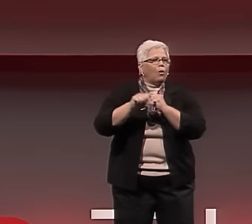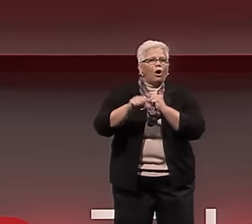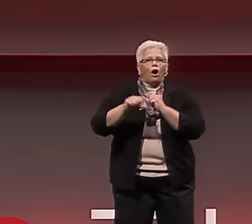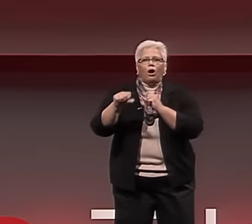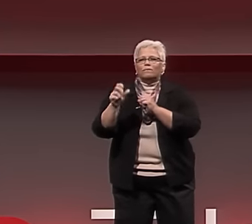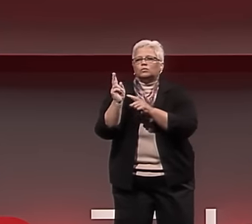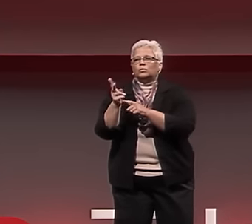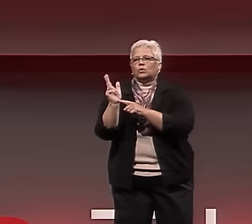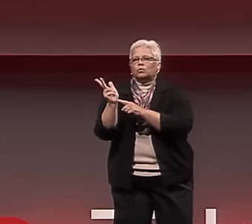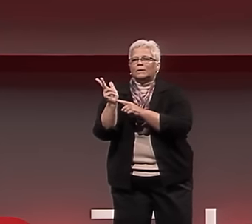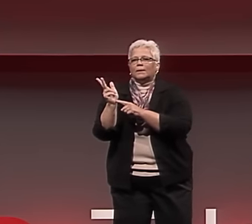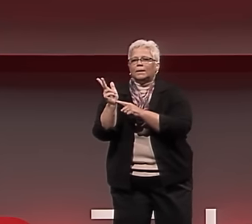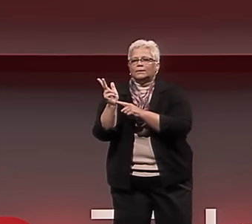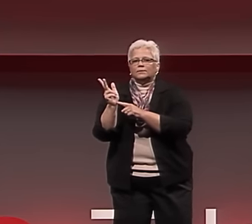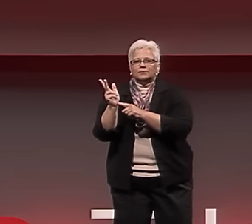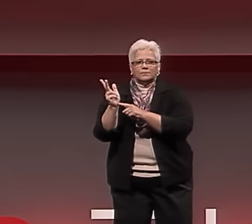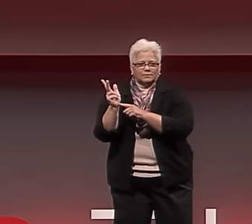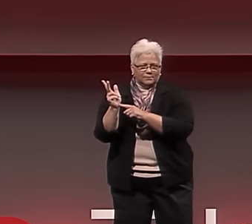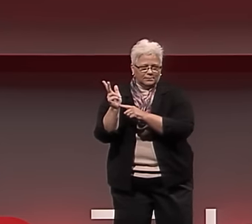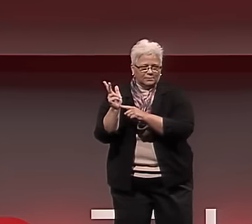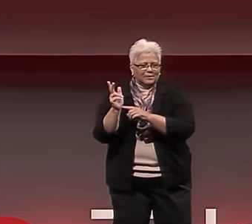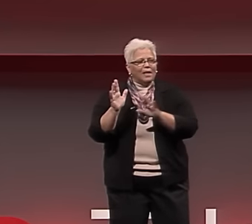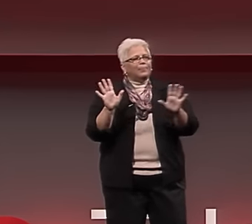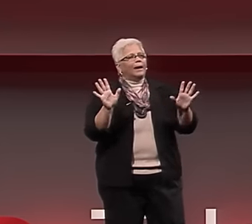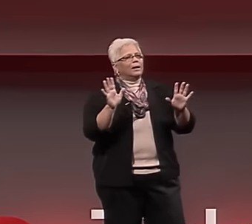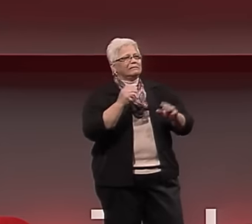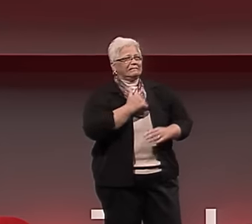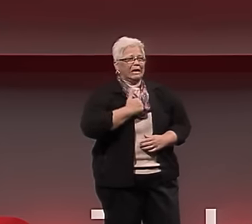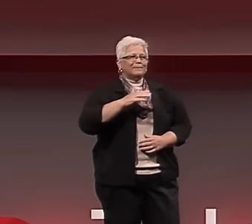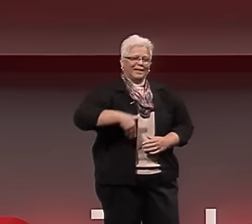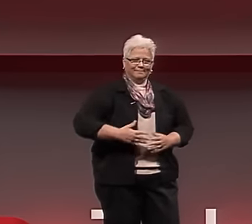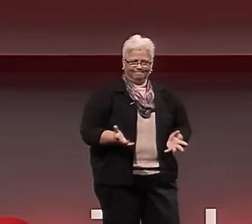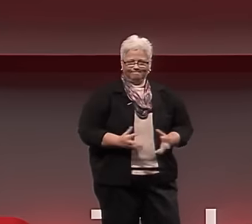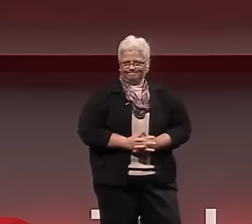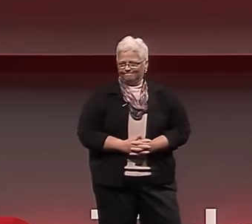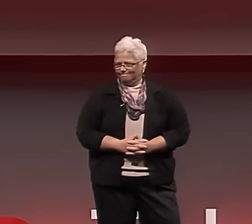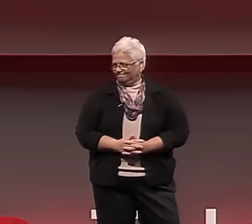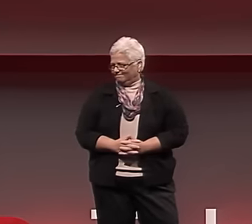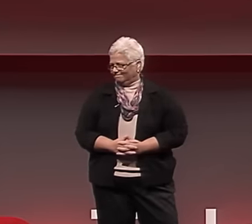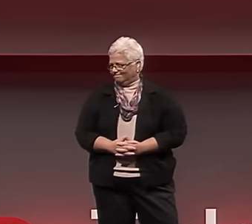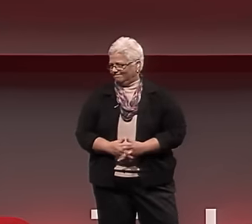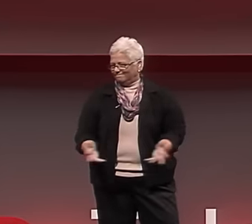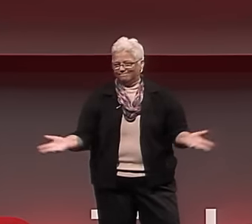I couldn't get through" - and on and on for two or three minutes, and then they end with, "Sorry I'm late."